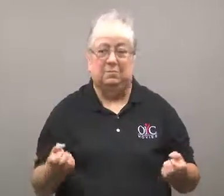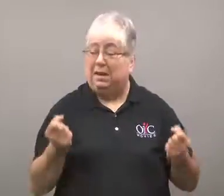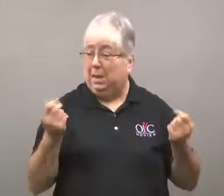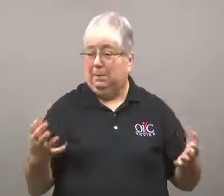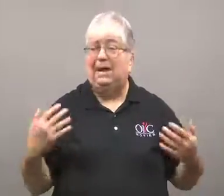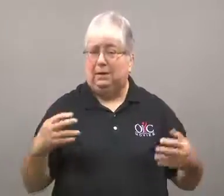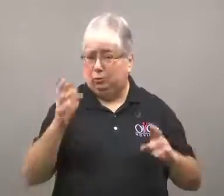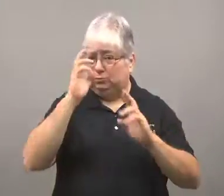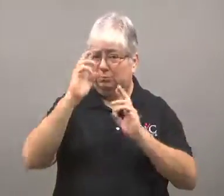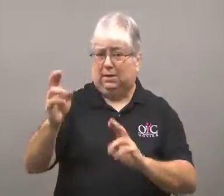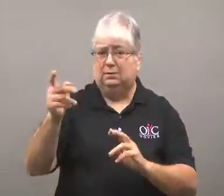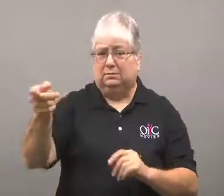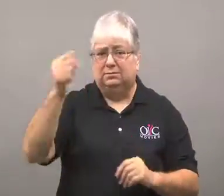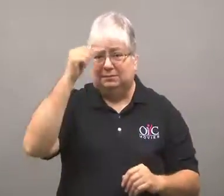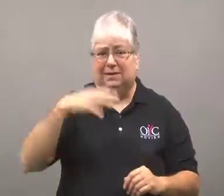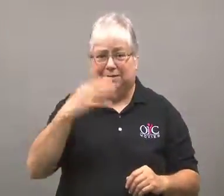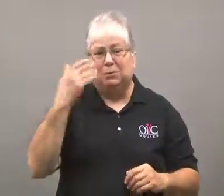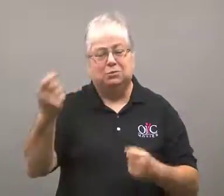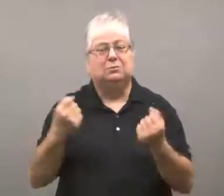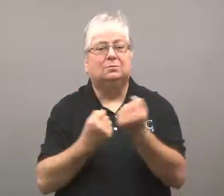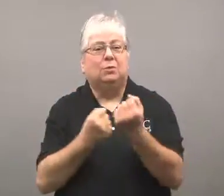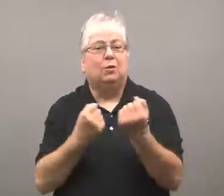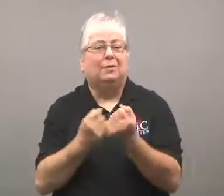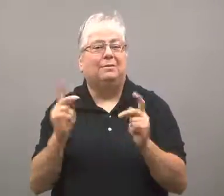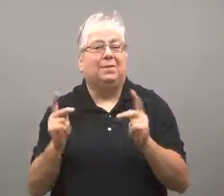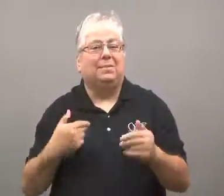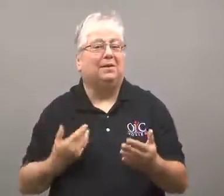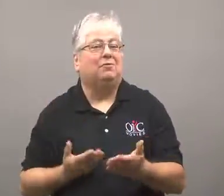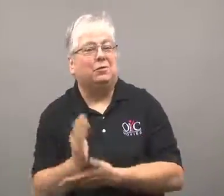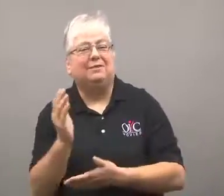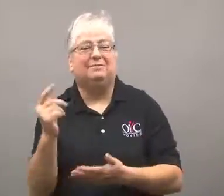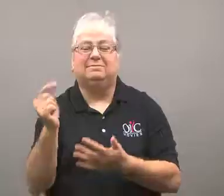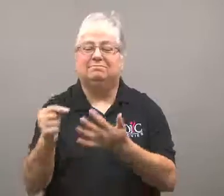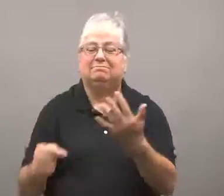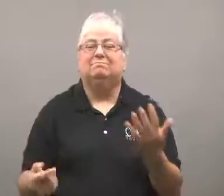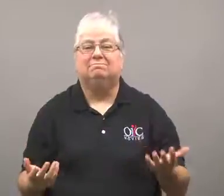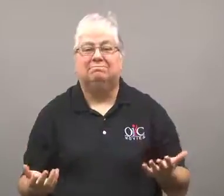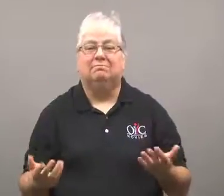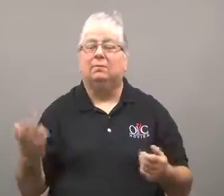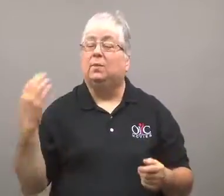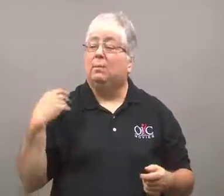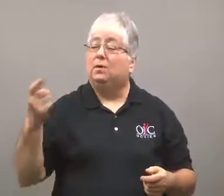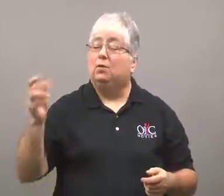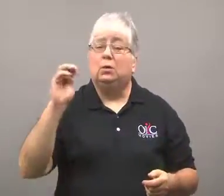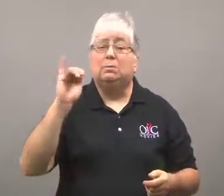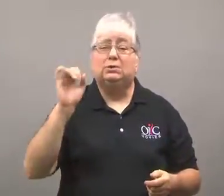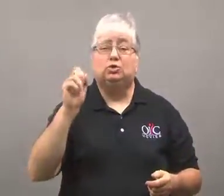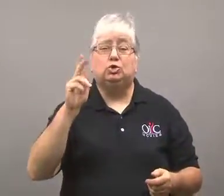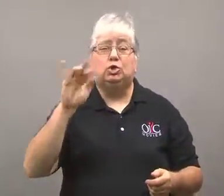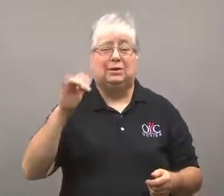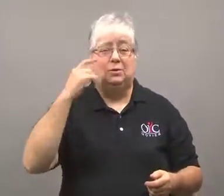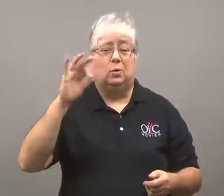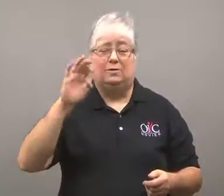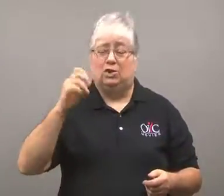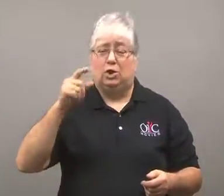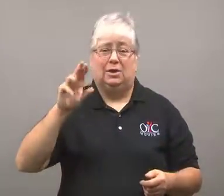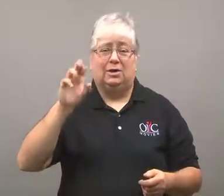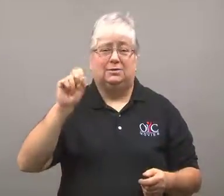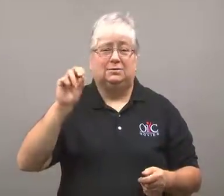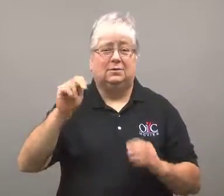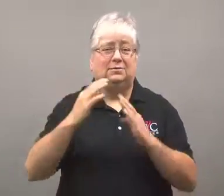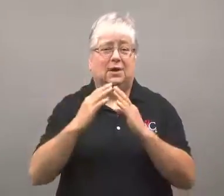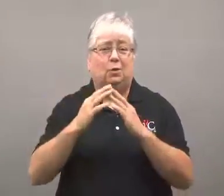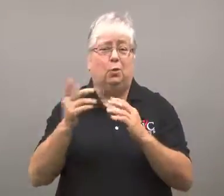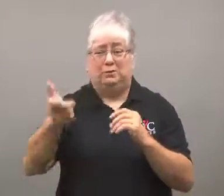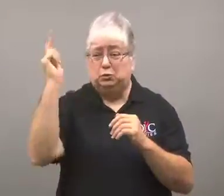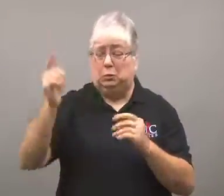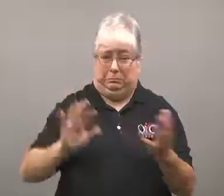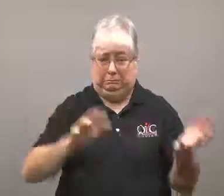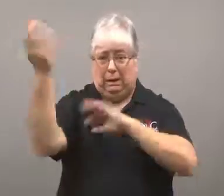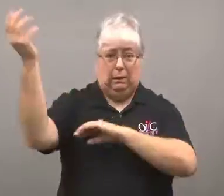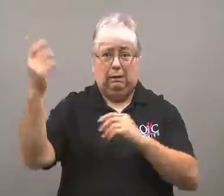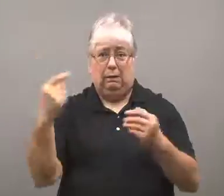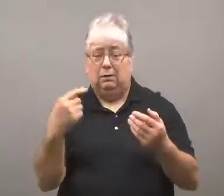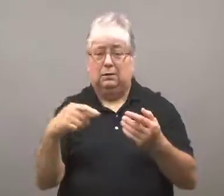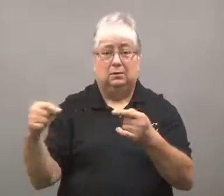He was well respected for his support of civil rights.